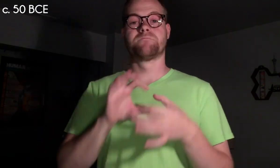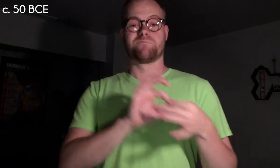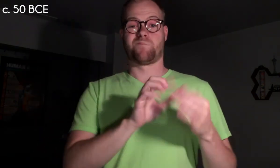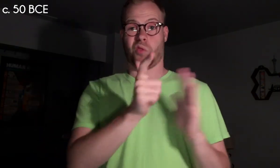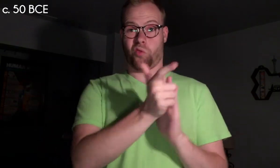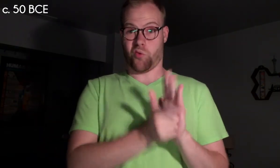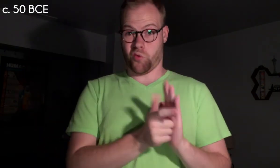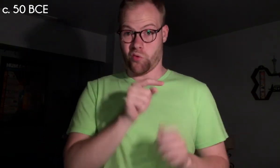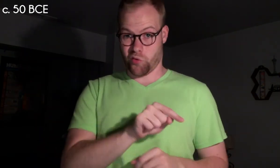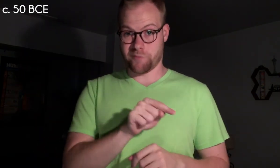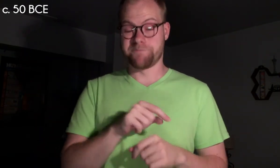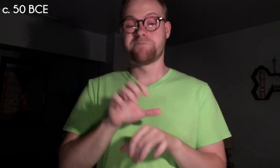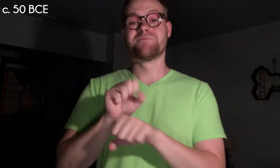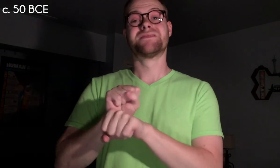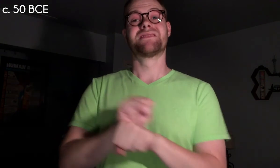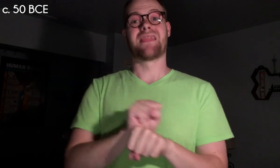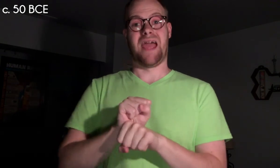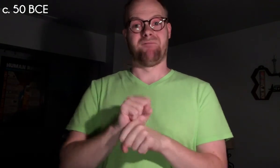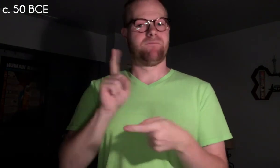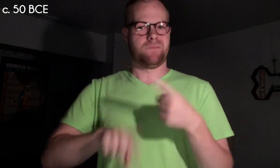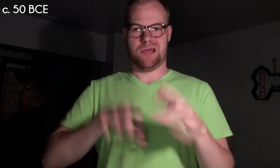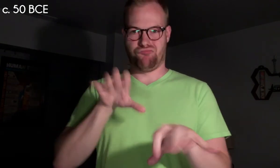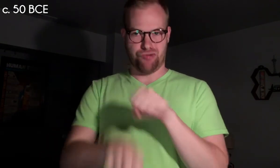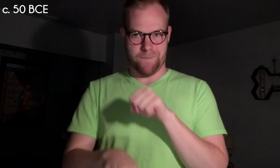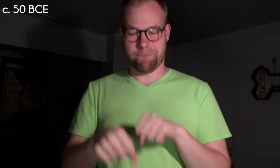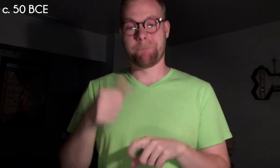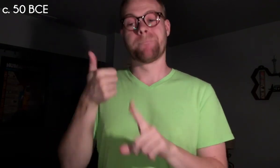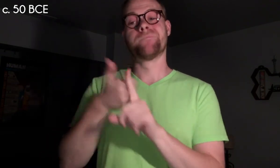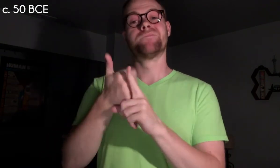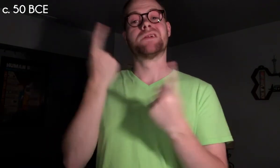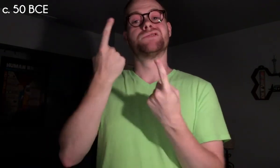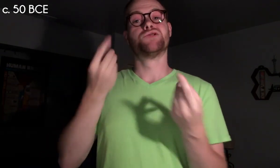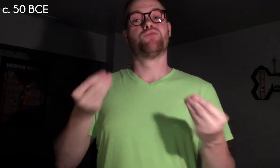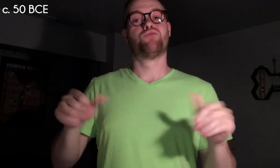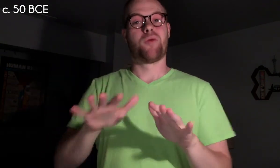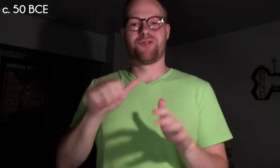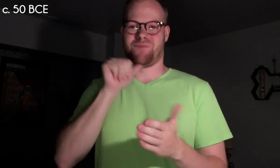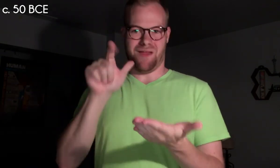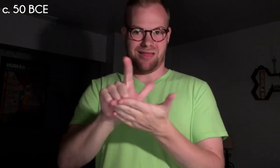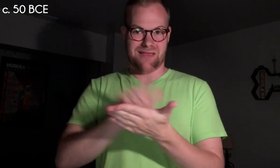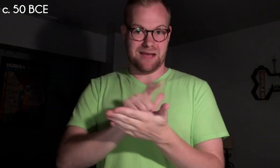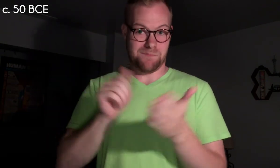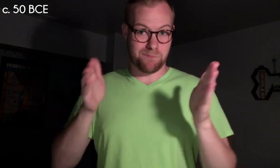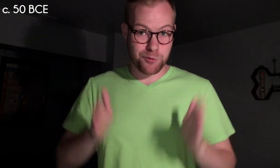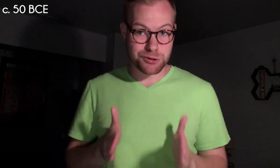As a matter of law, a slave could not be raped; he was considered property and not legally a person.